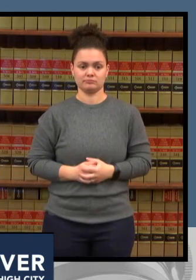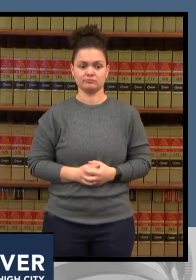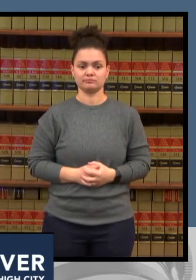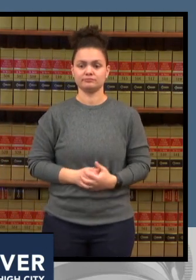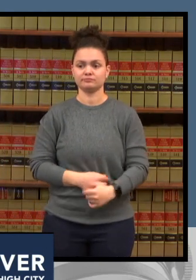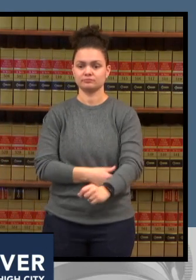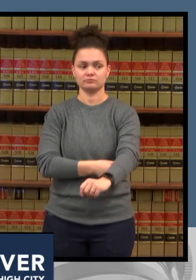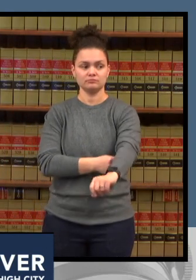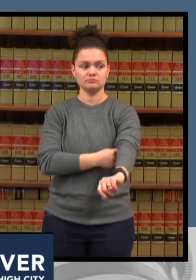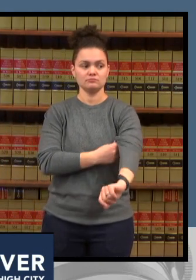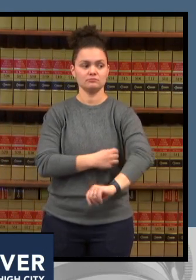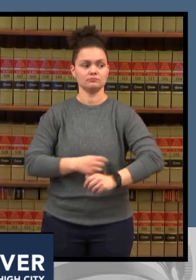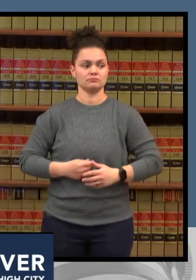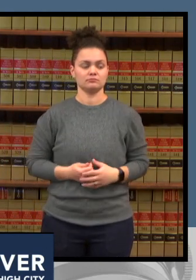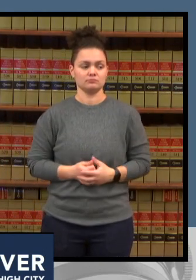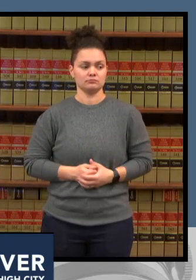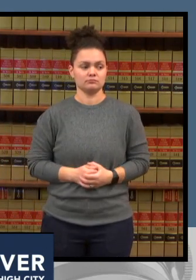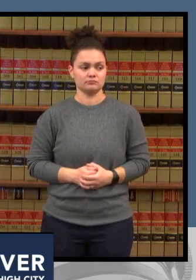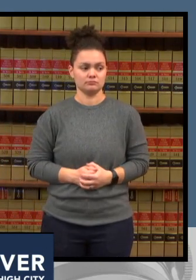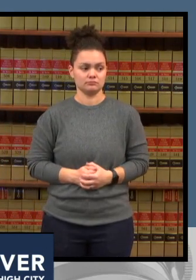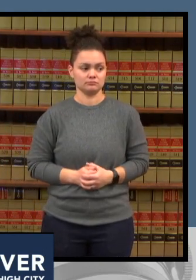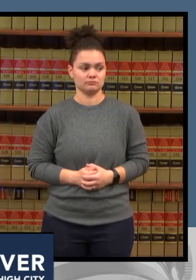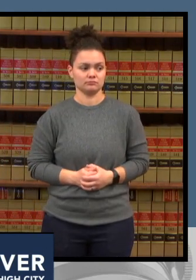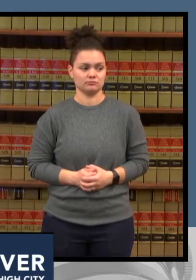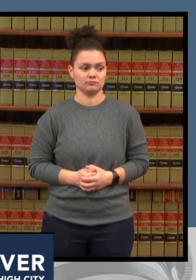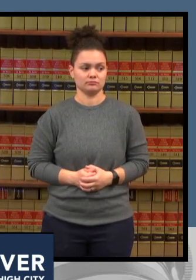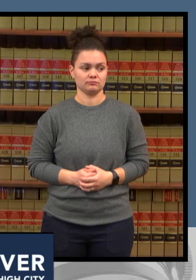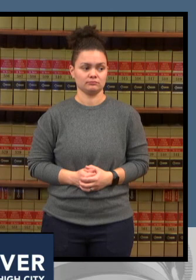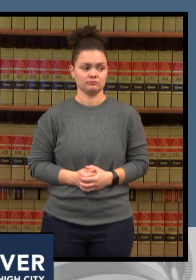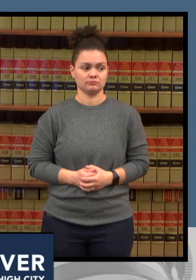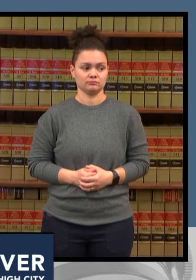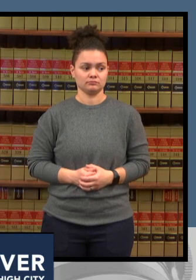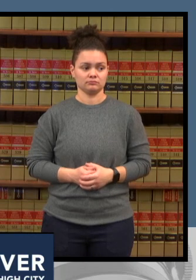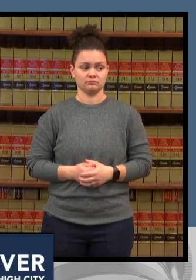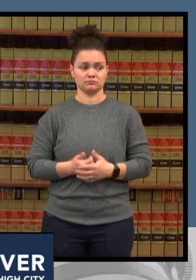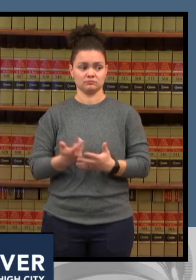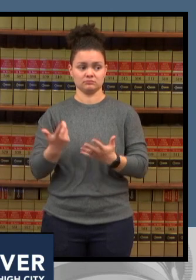questions my battery katie i did not get to katie from channel nine katie did you have a question